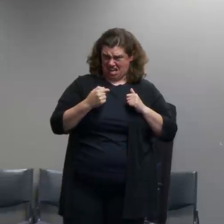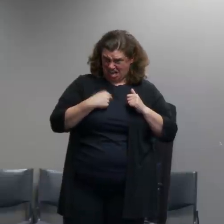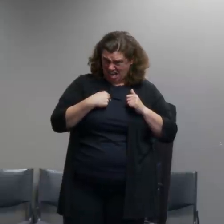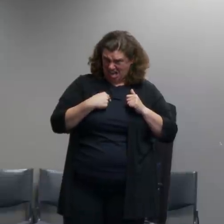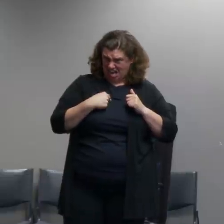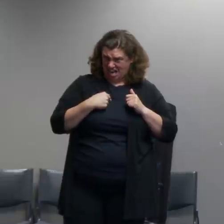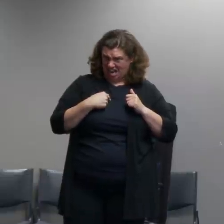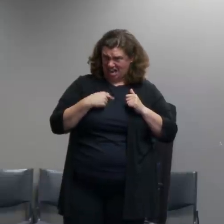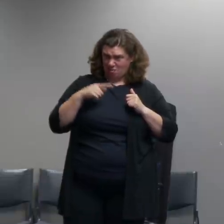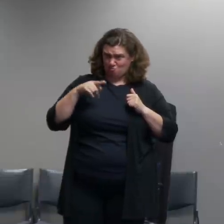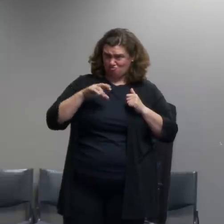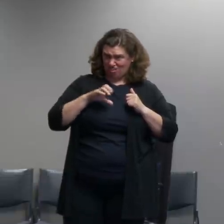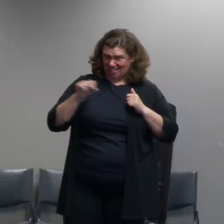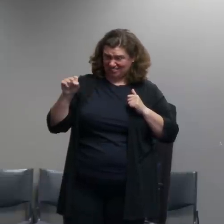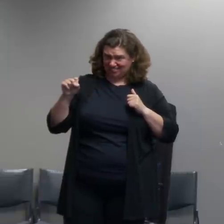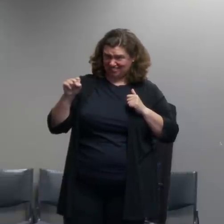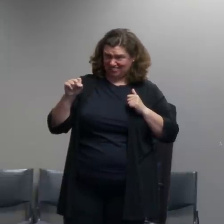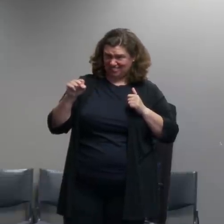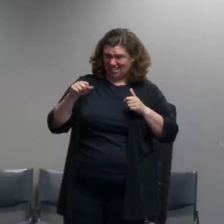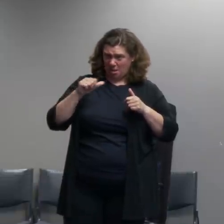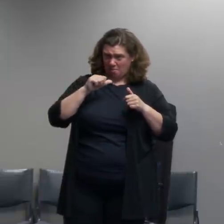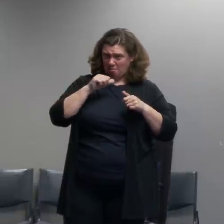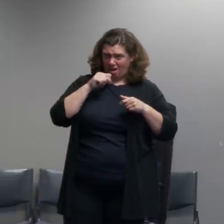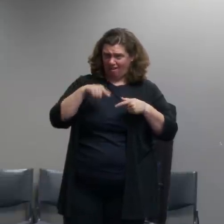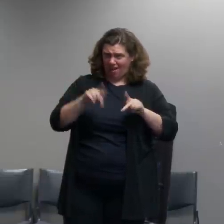not allowed to document a protest once a dispersal or